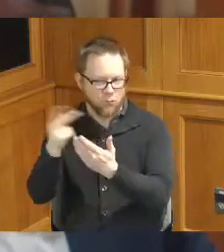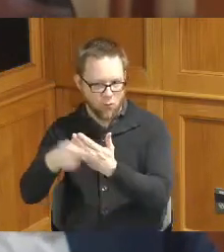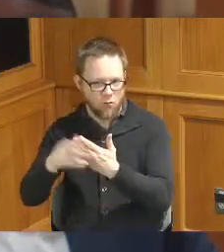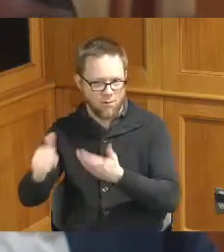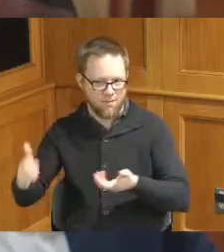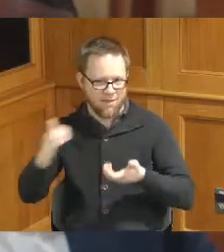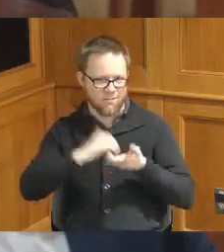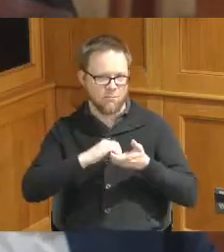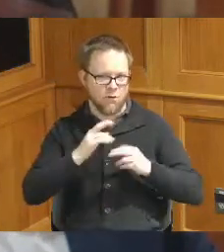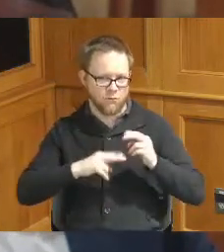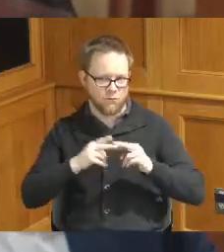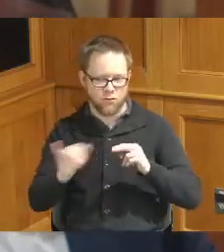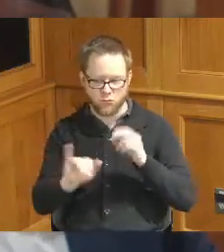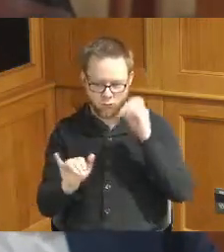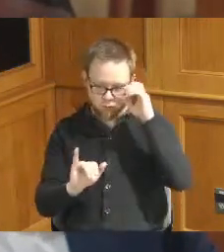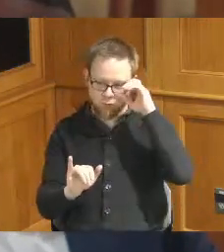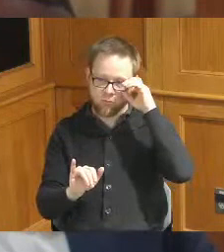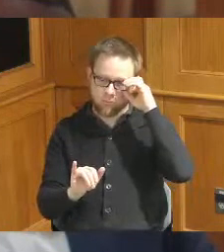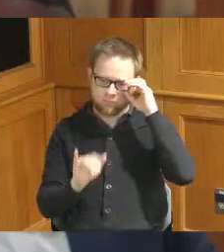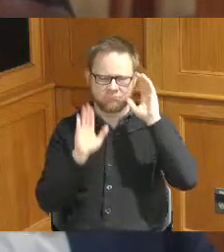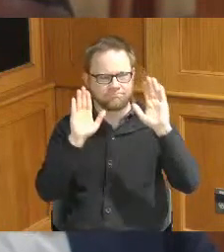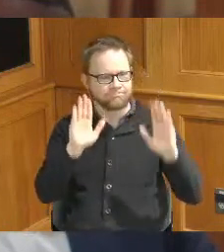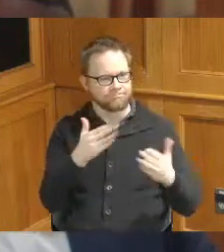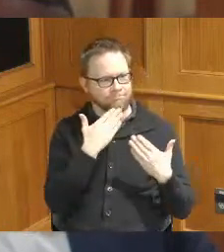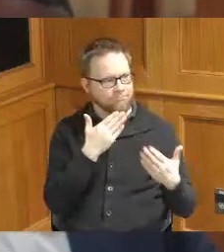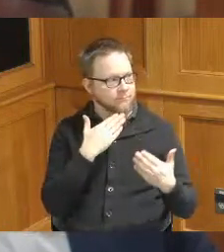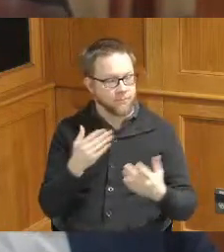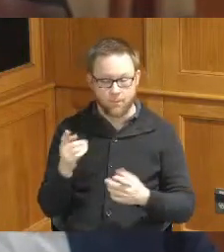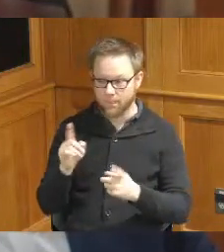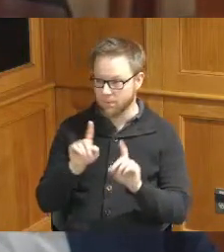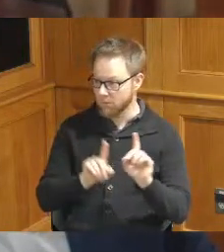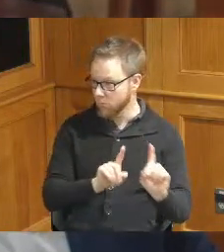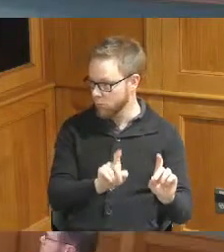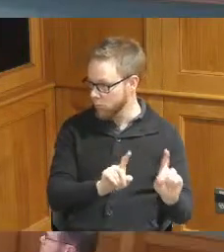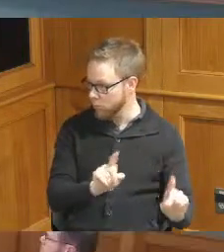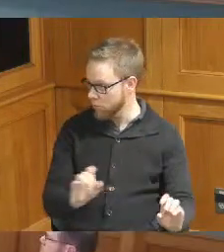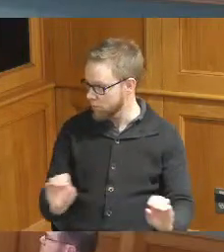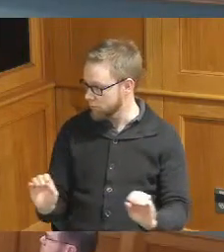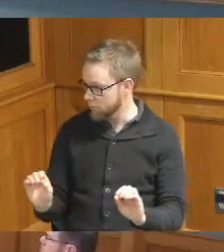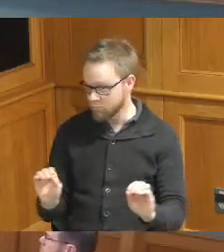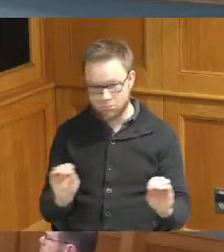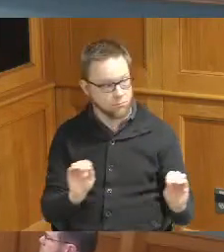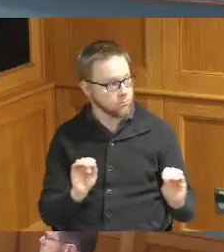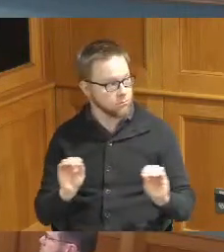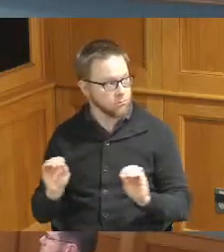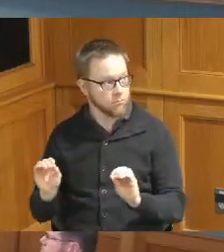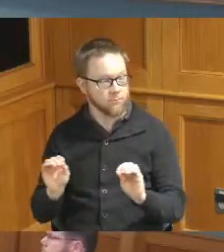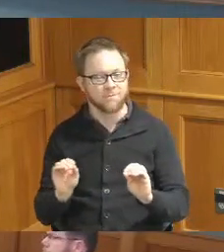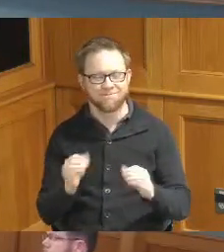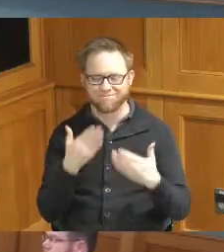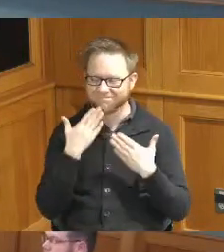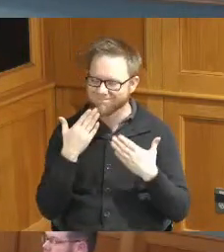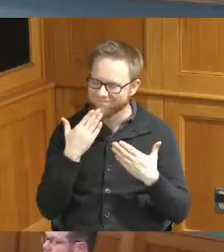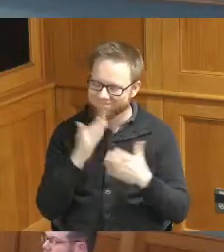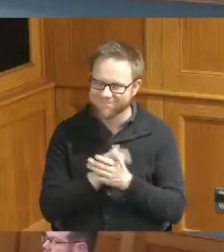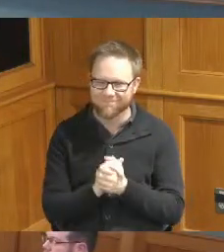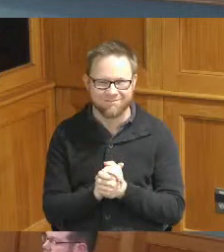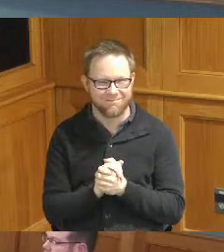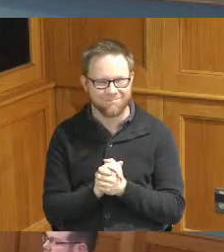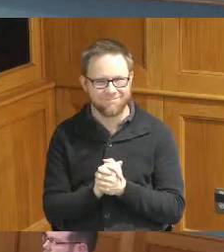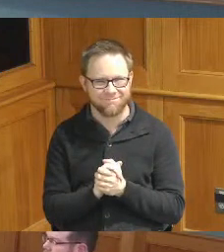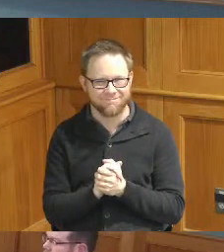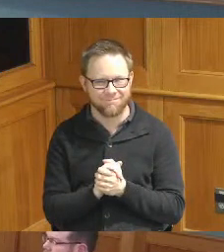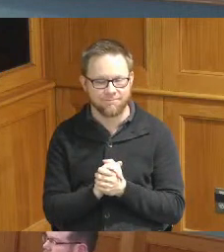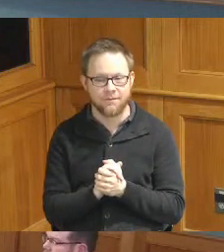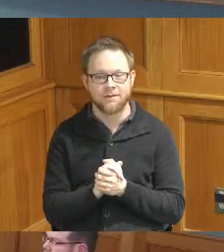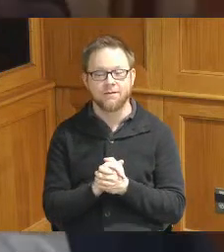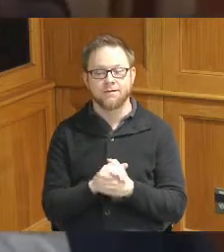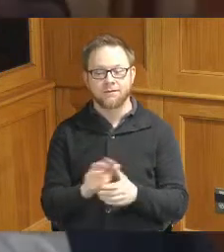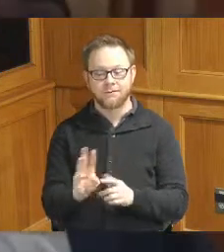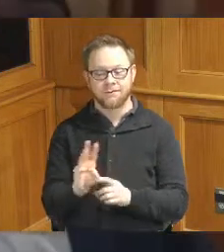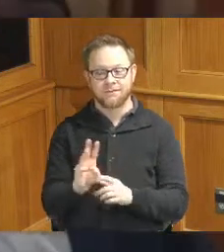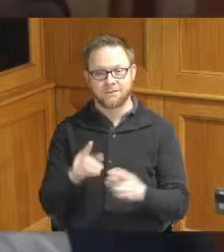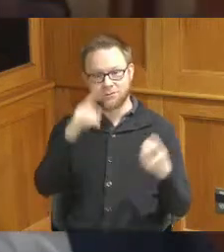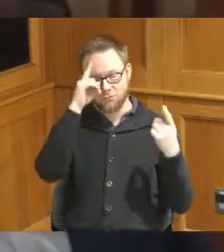awesome thank you thank you any questions thank you item six is an agreement with Cincy Smiles